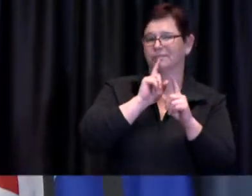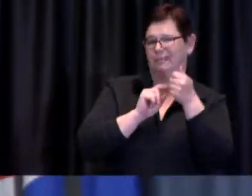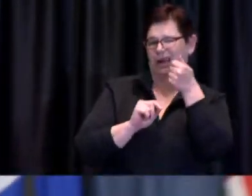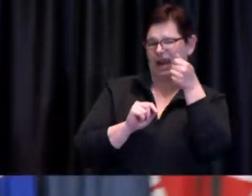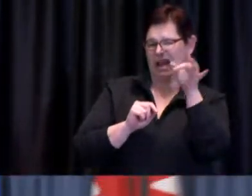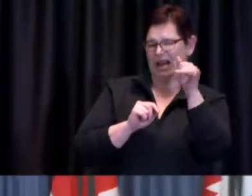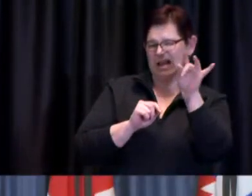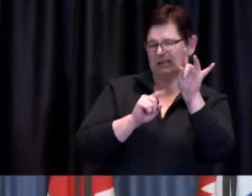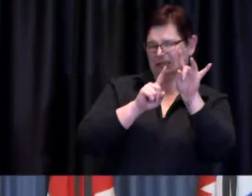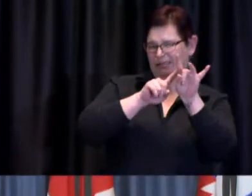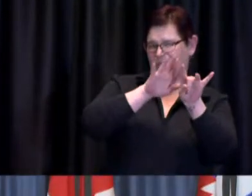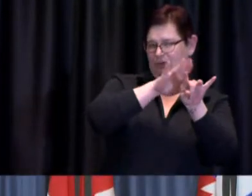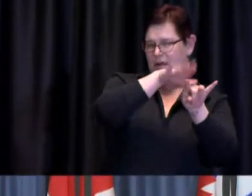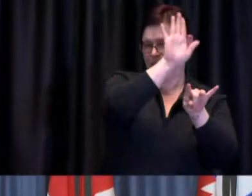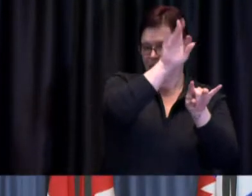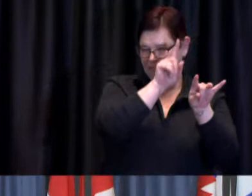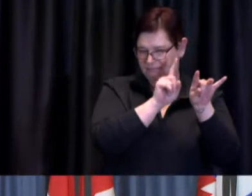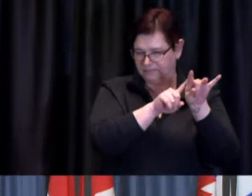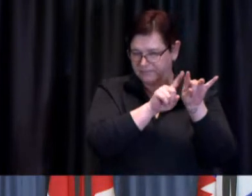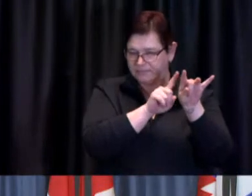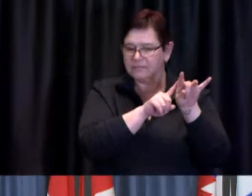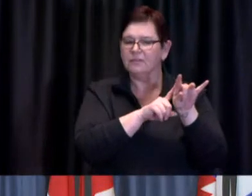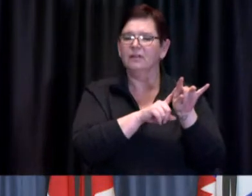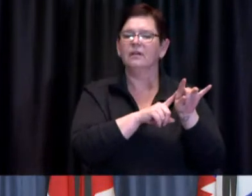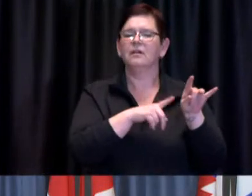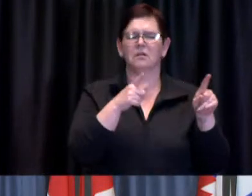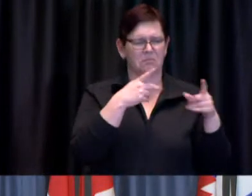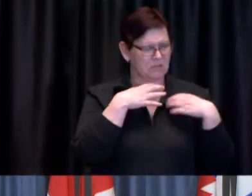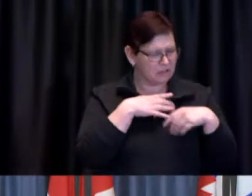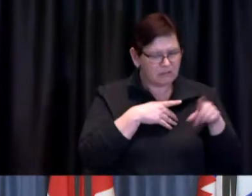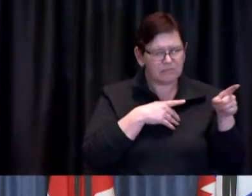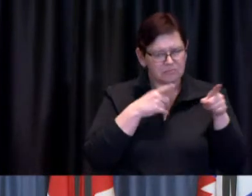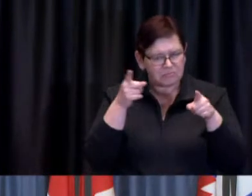with what Mayor Tory said that I don't think it was necessarily communicated by the province in a